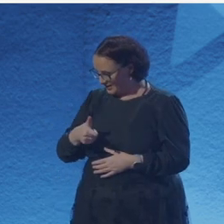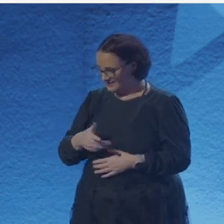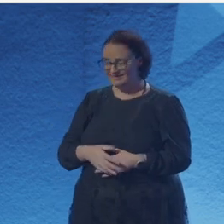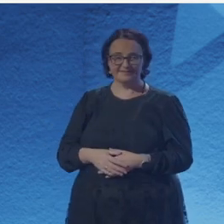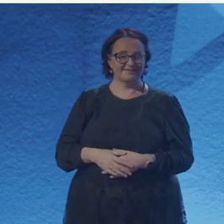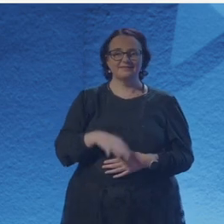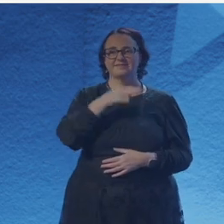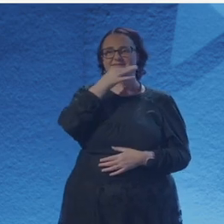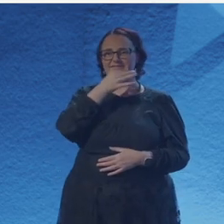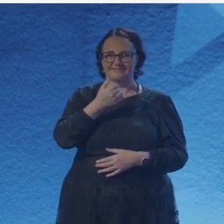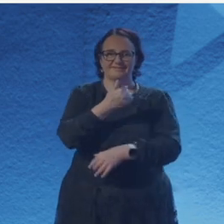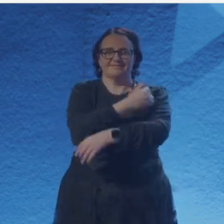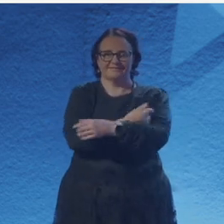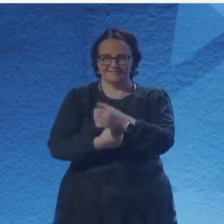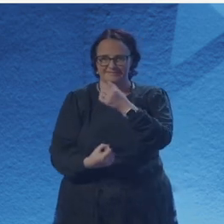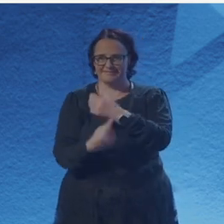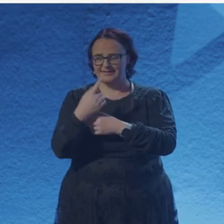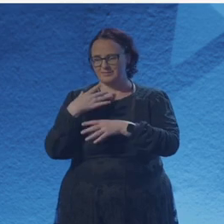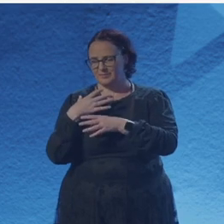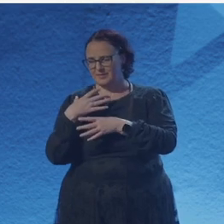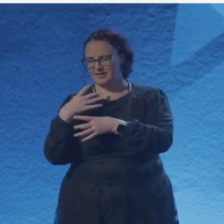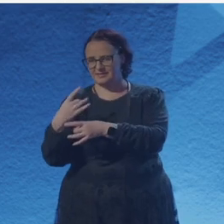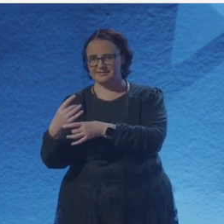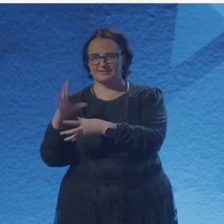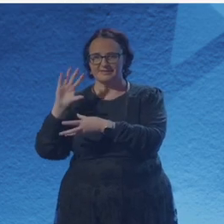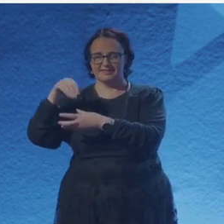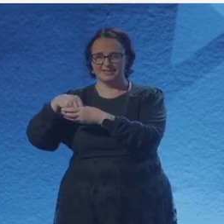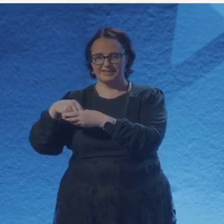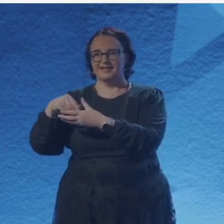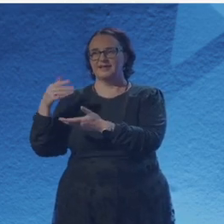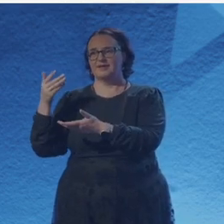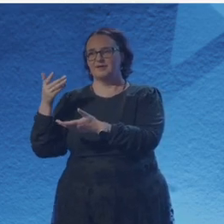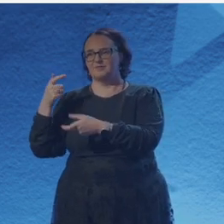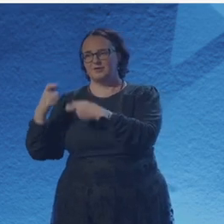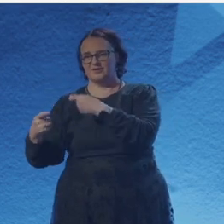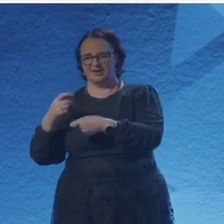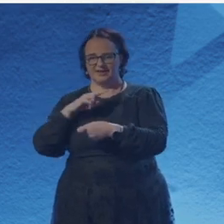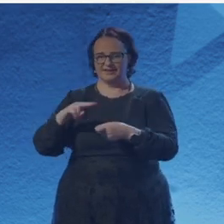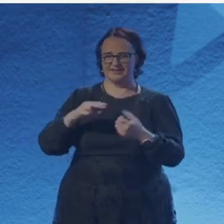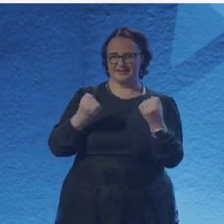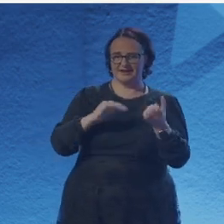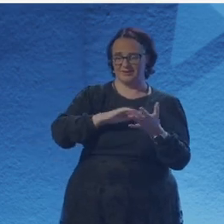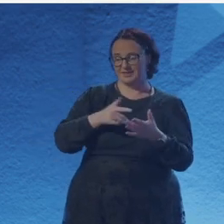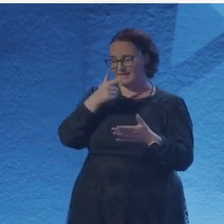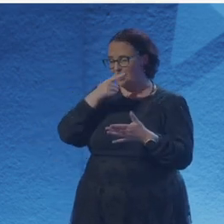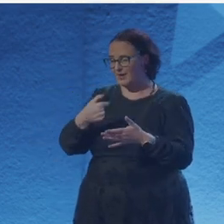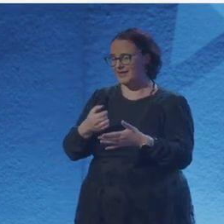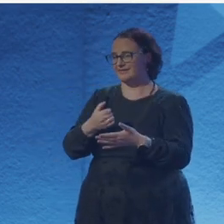really filled up. There's no room. And the all the other ones. And the only thing left was creative writing.